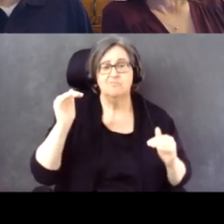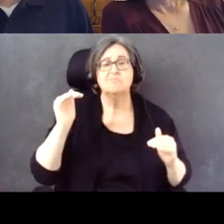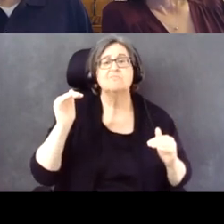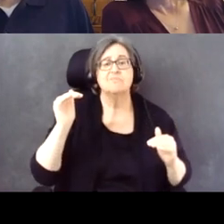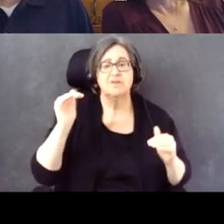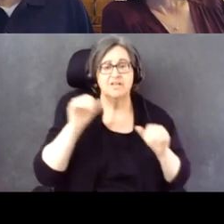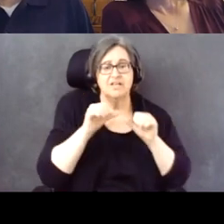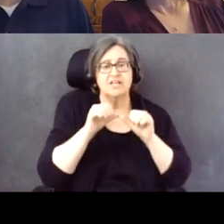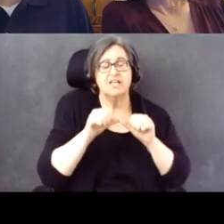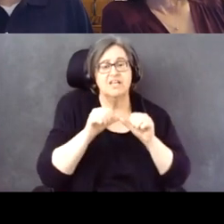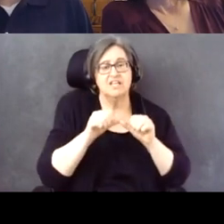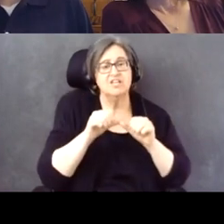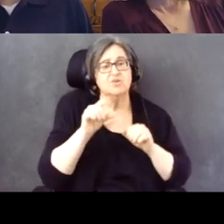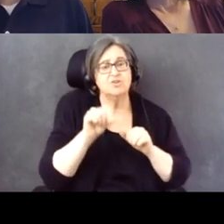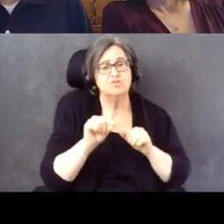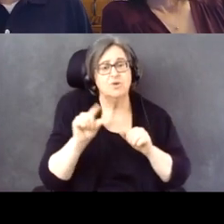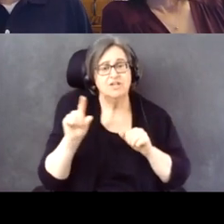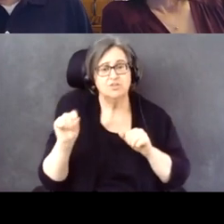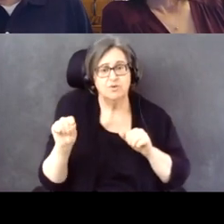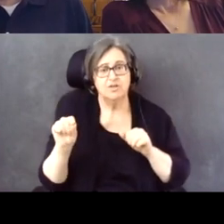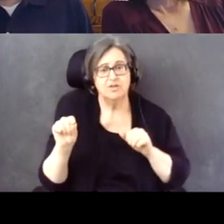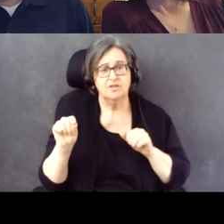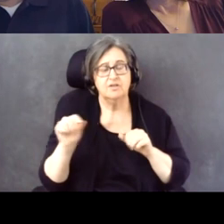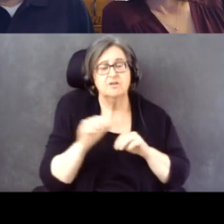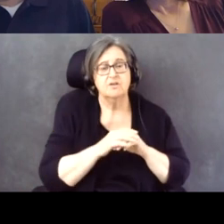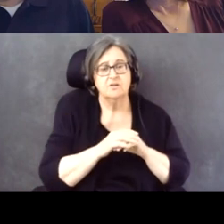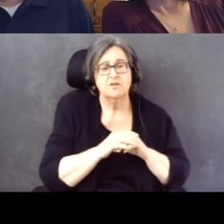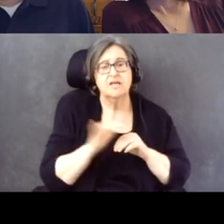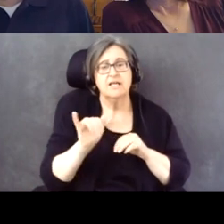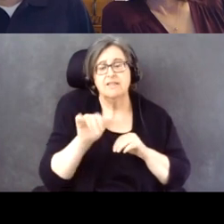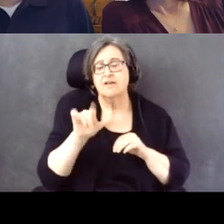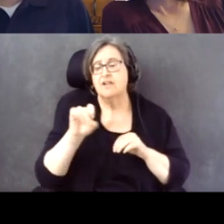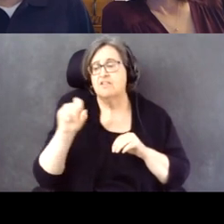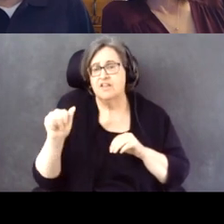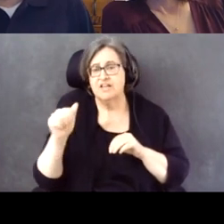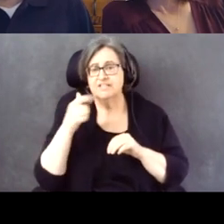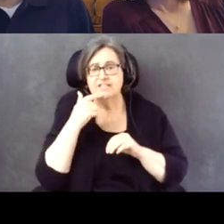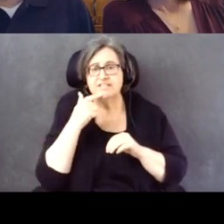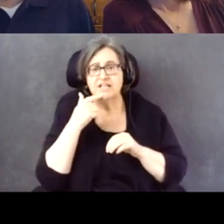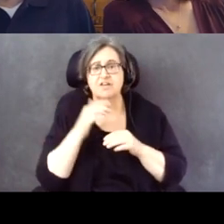And as Lisa said, combined with results on voting difficulties from our survey with the